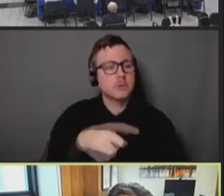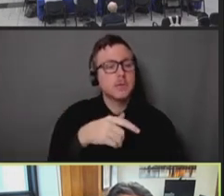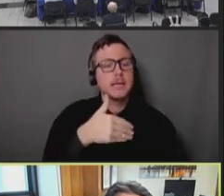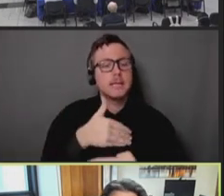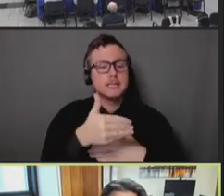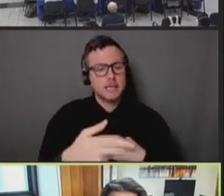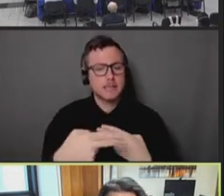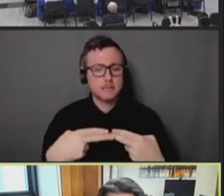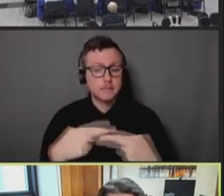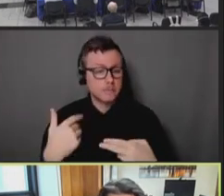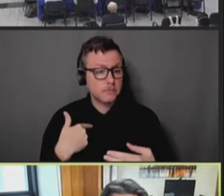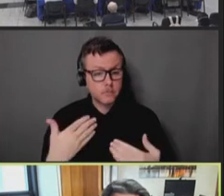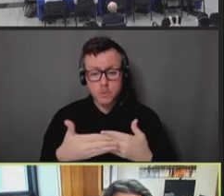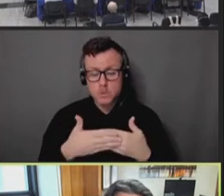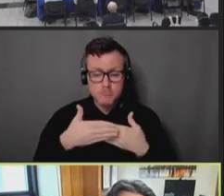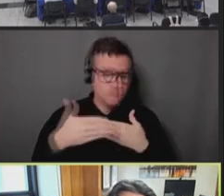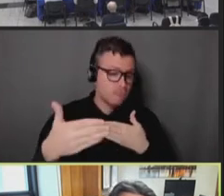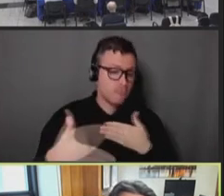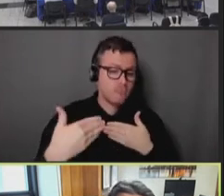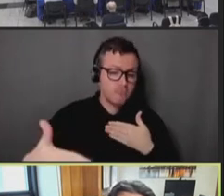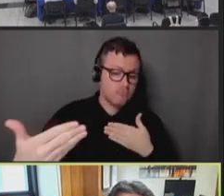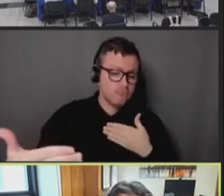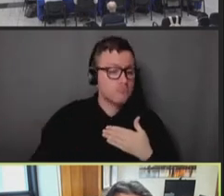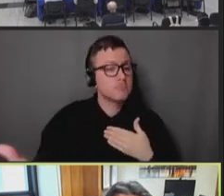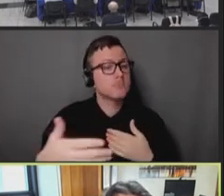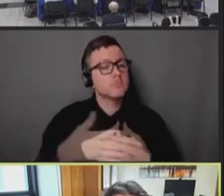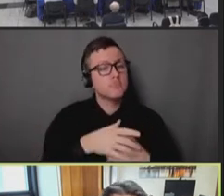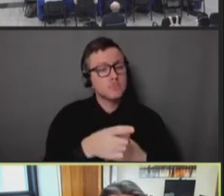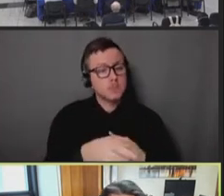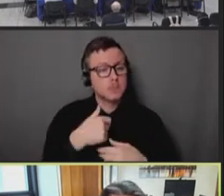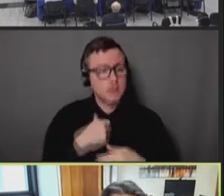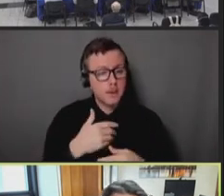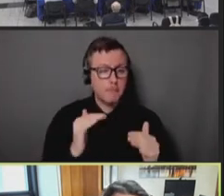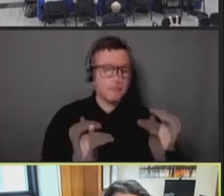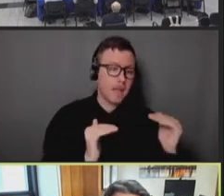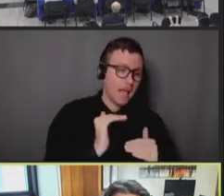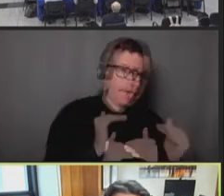So our ongoing strategies are to, of course, maintain balance between expanding eligibility,